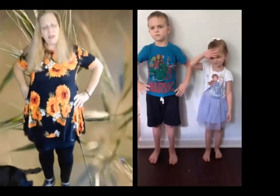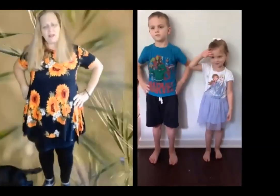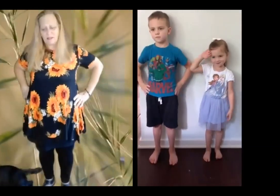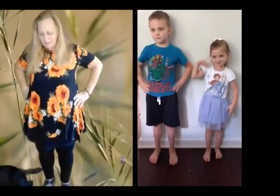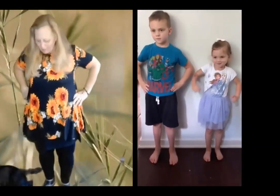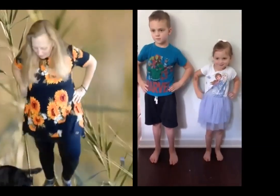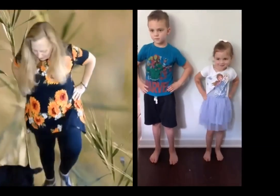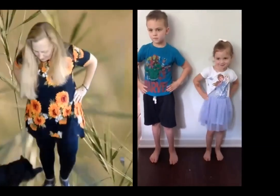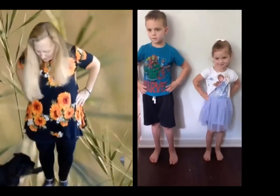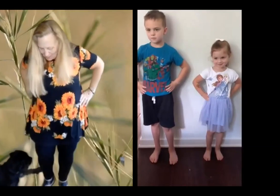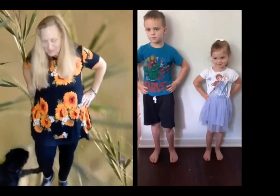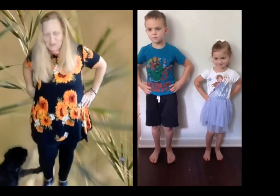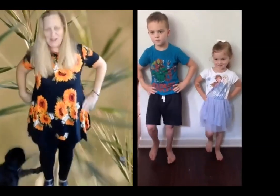and takes his ease. he stamps his feet and claps his hands and turns